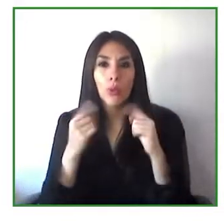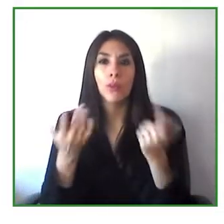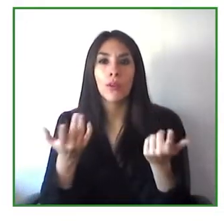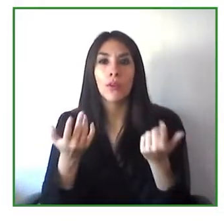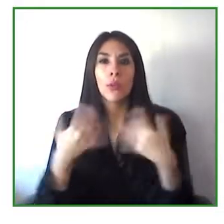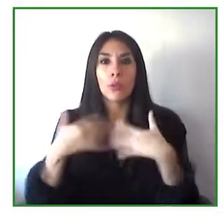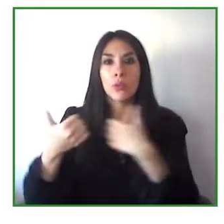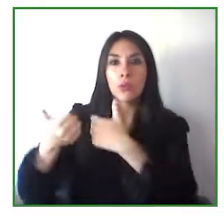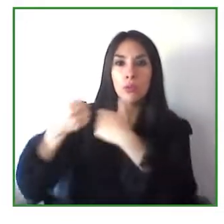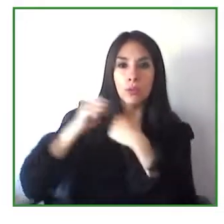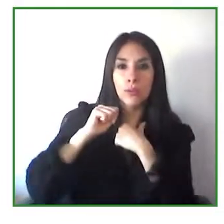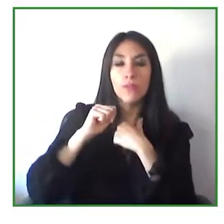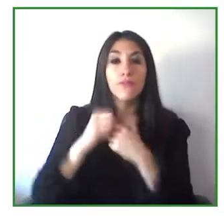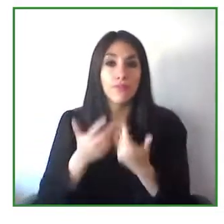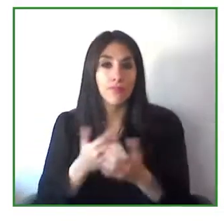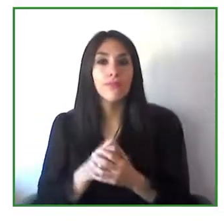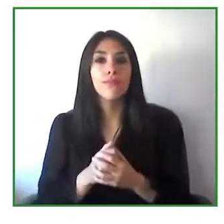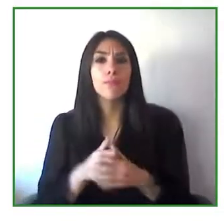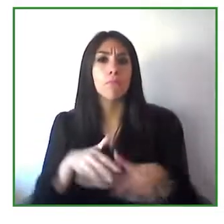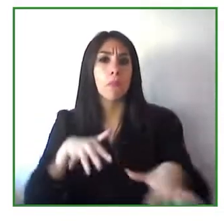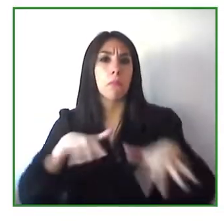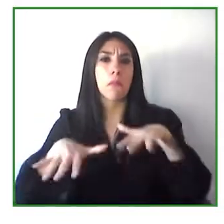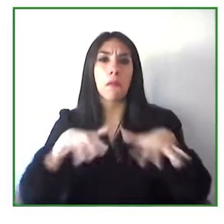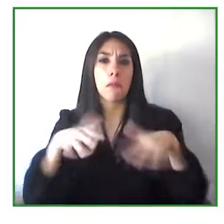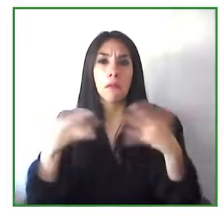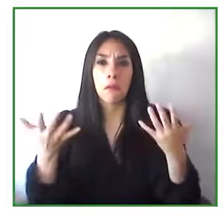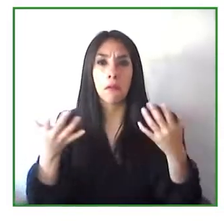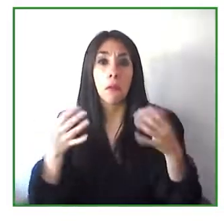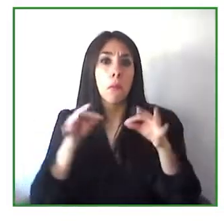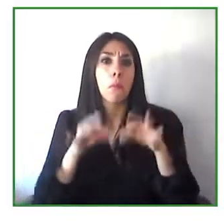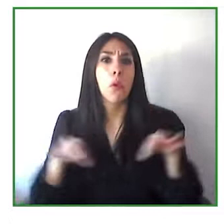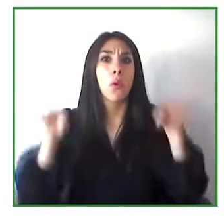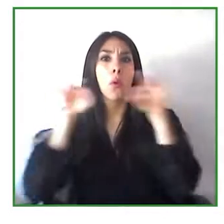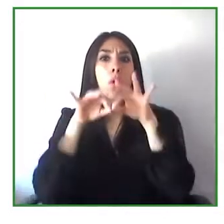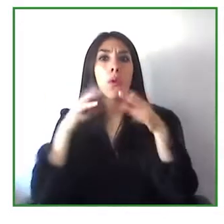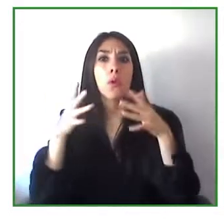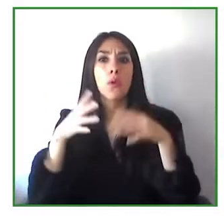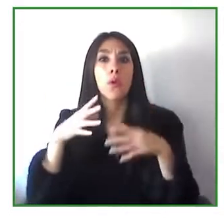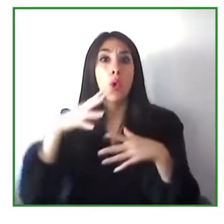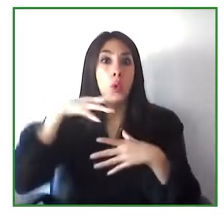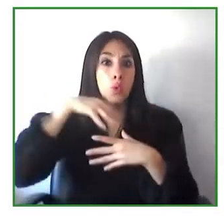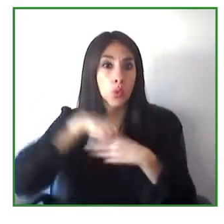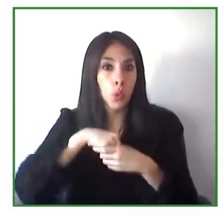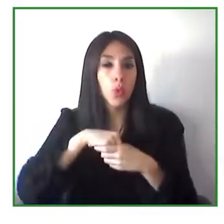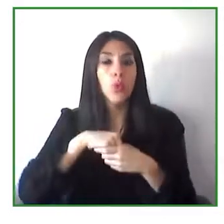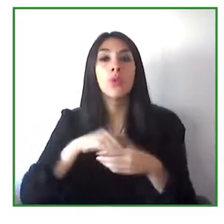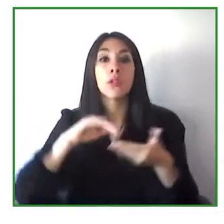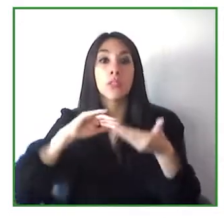challenges and the most important lessons for our region in terms of accessibility